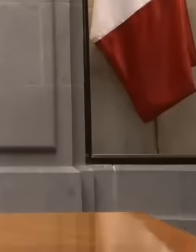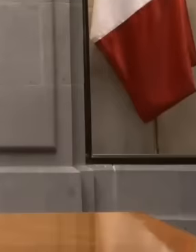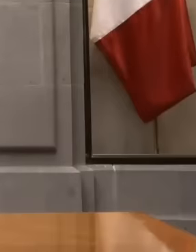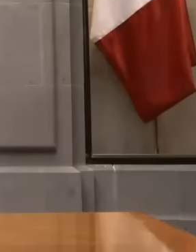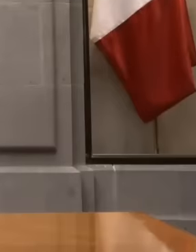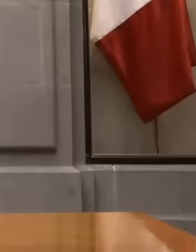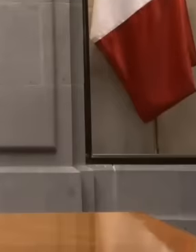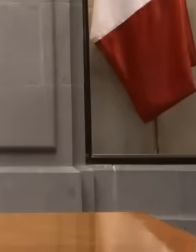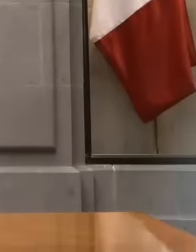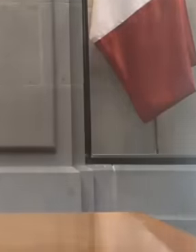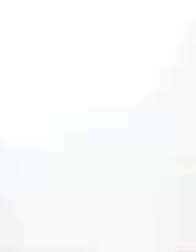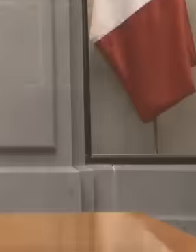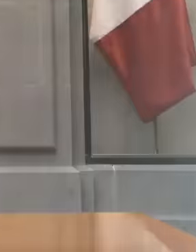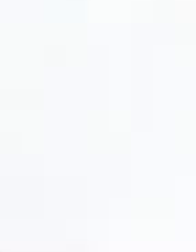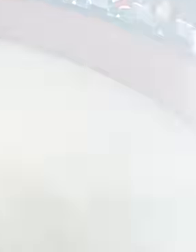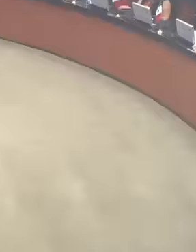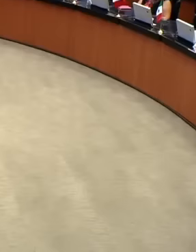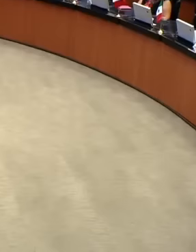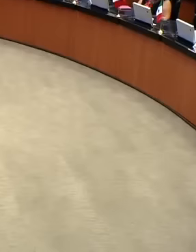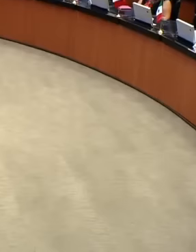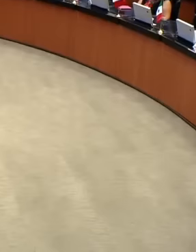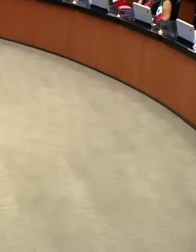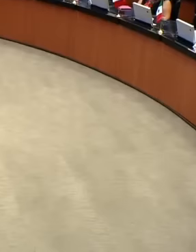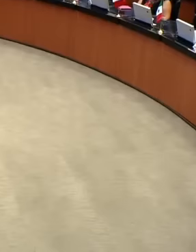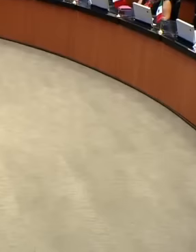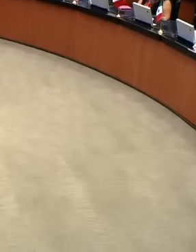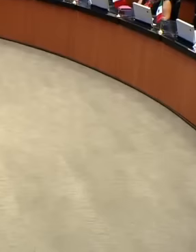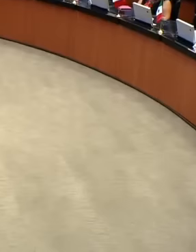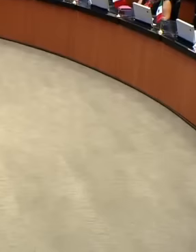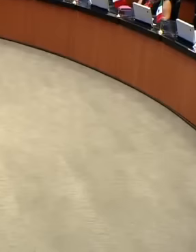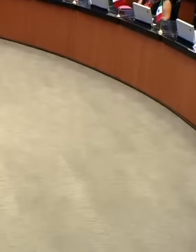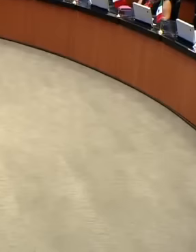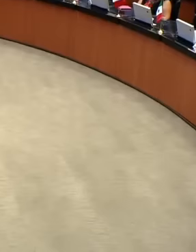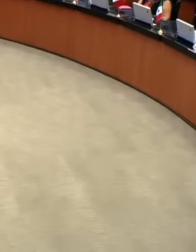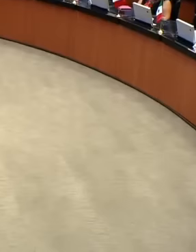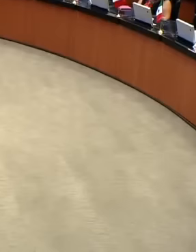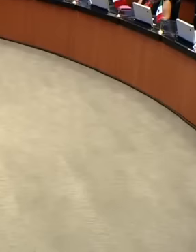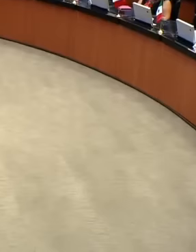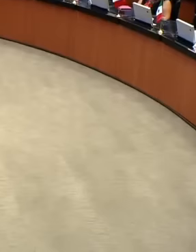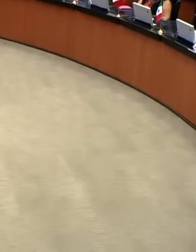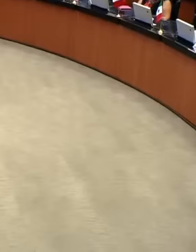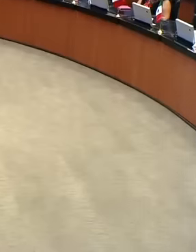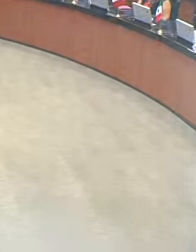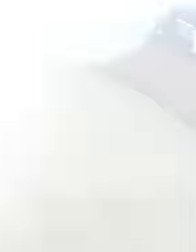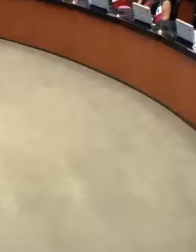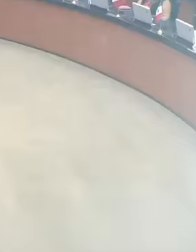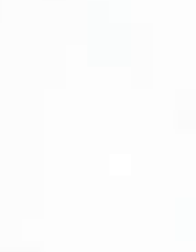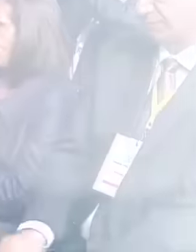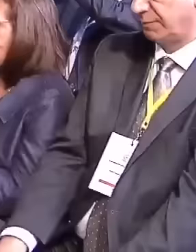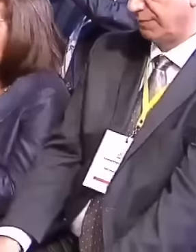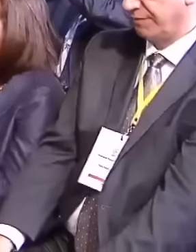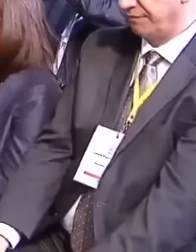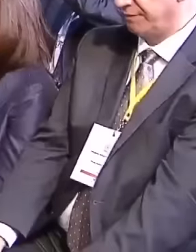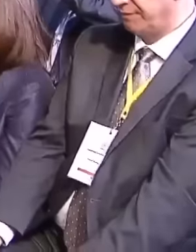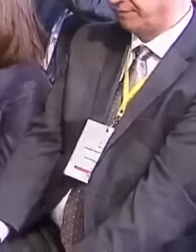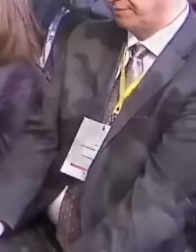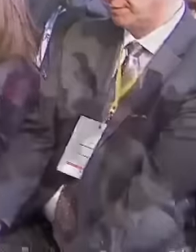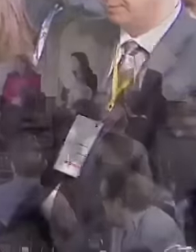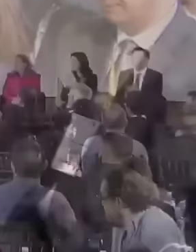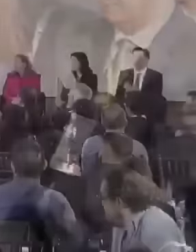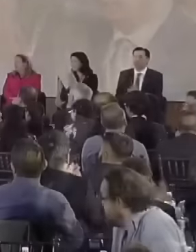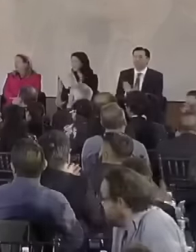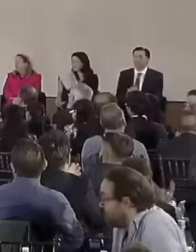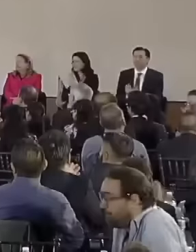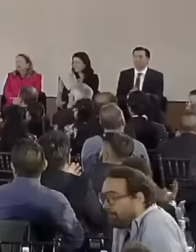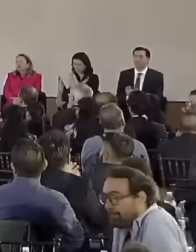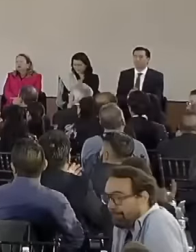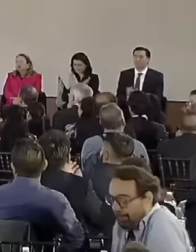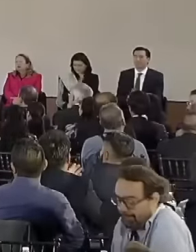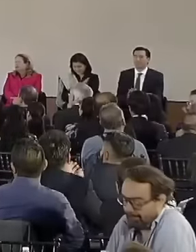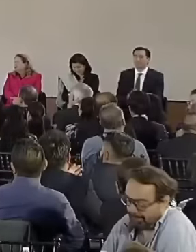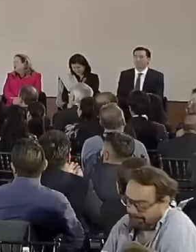analyzed. In the Senate of the Republic, the judges, magistrates and ministers are very nervous and with